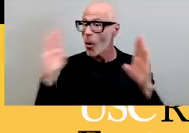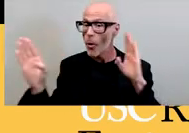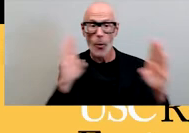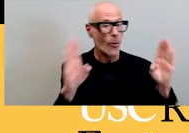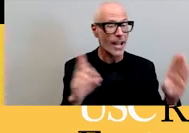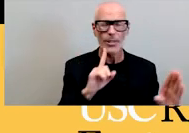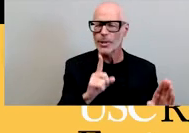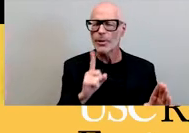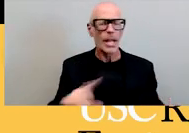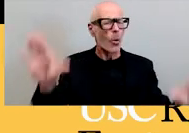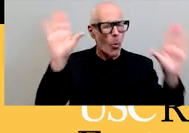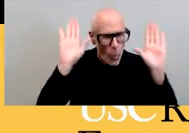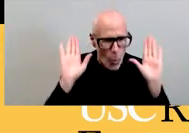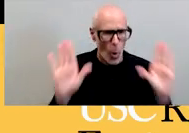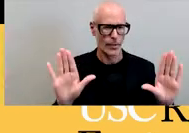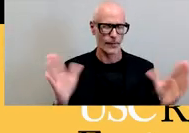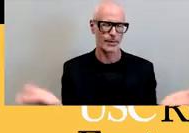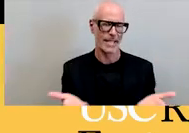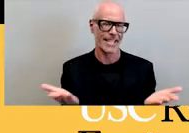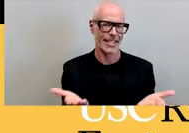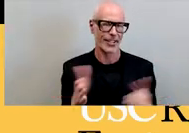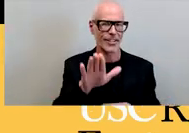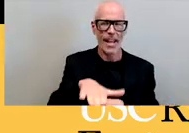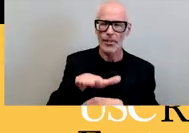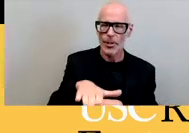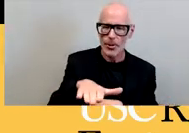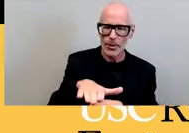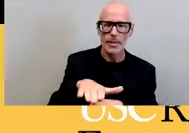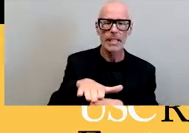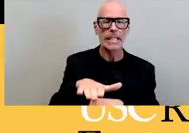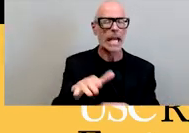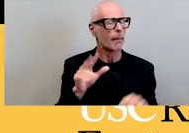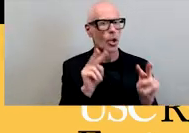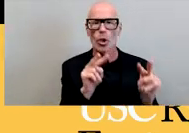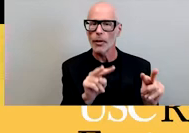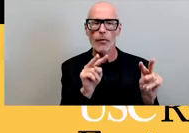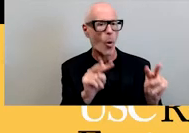really wonderful to be with you this afternoon i've been looking forward to our time together